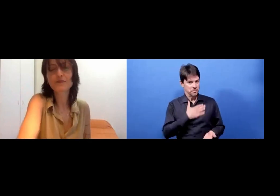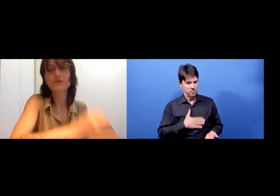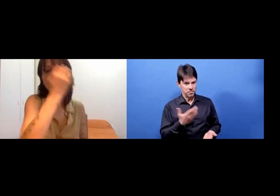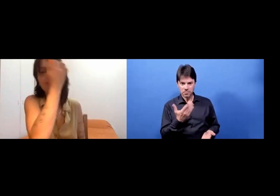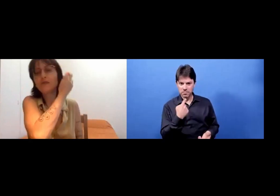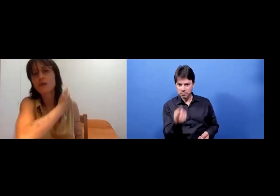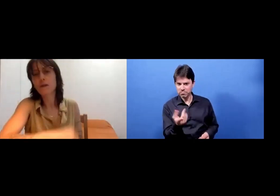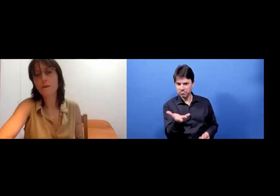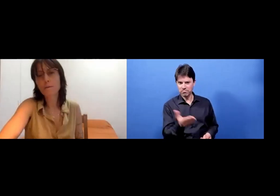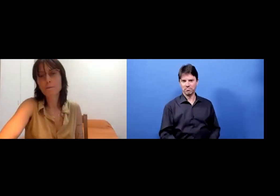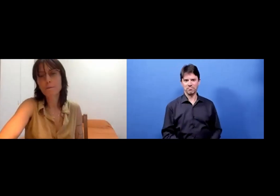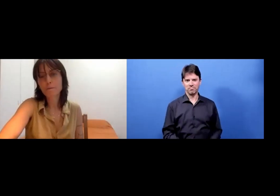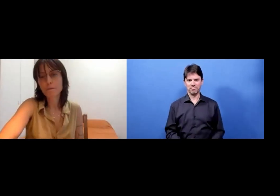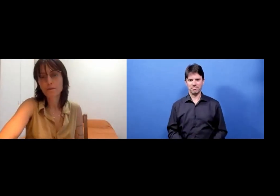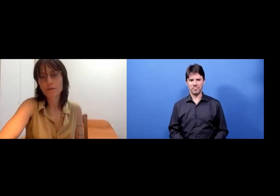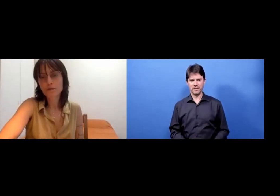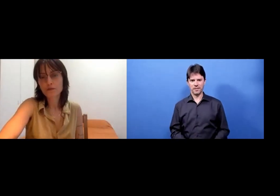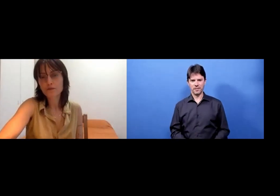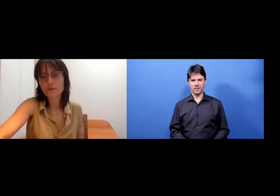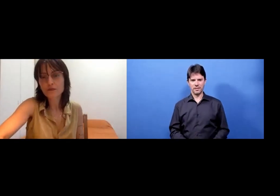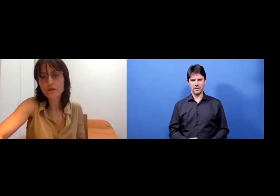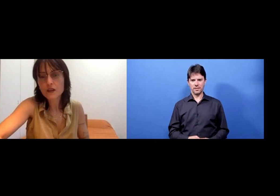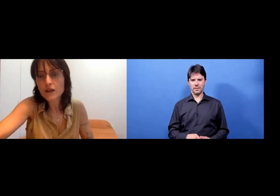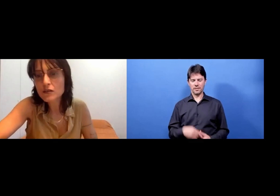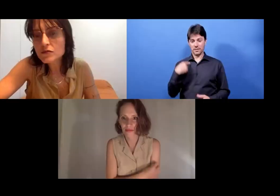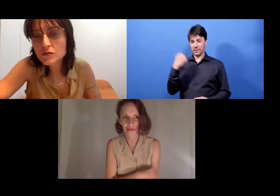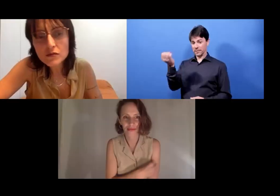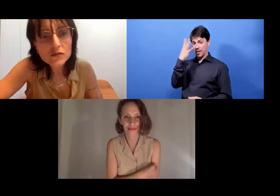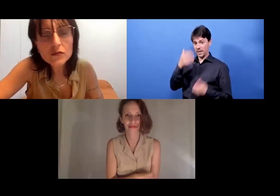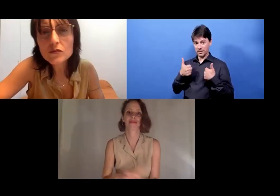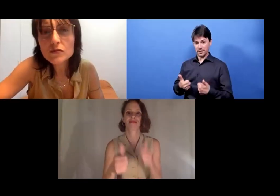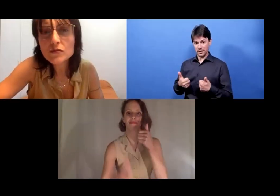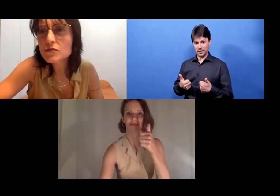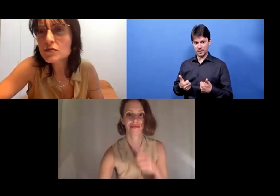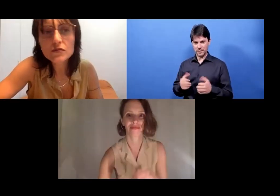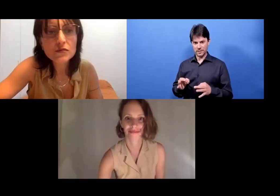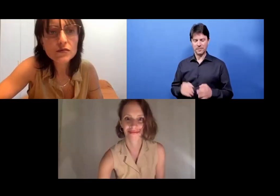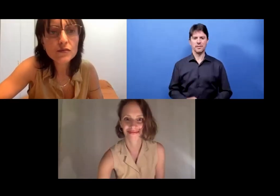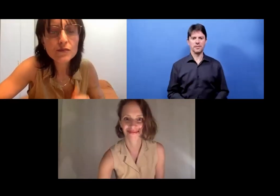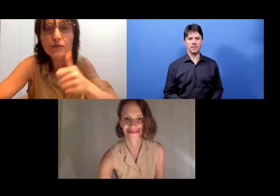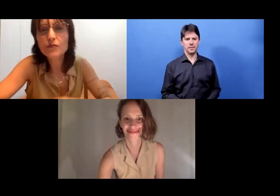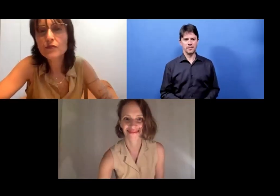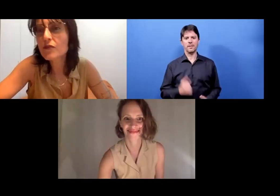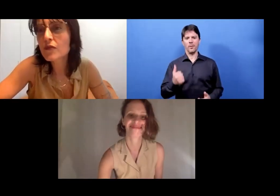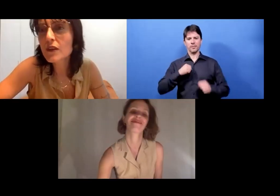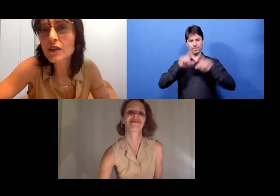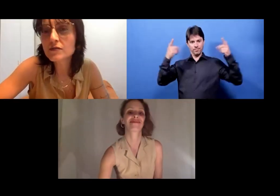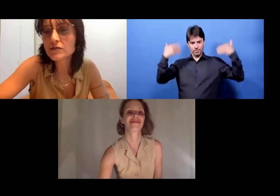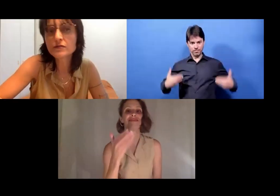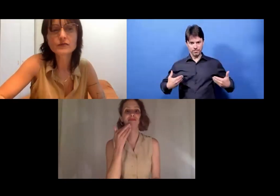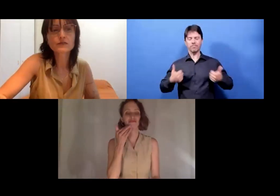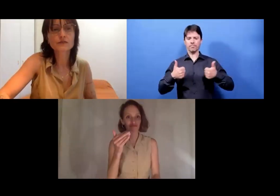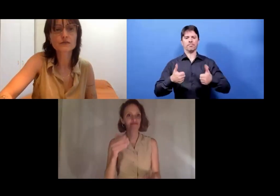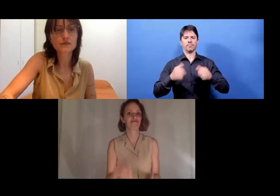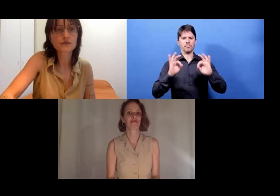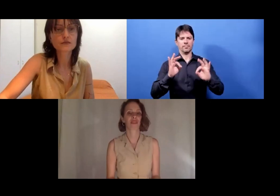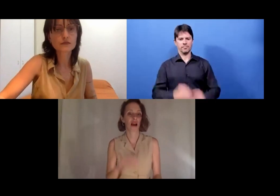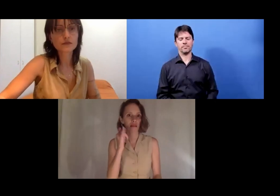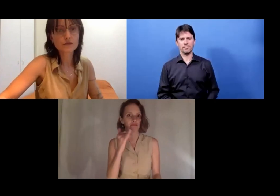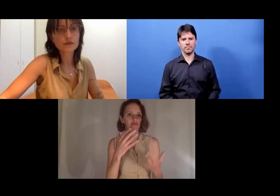Kassandra Wedel: No, thank you. I'm all good. [Interpreter: Can somebody spotlight? Perfect, thank you.]